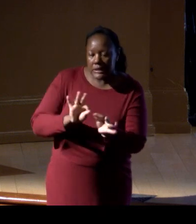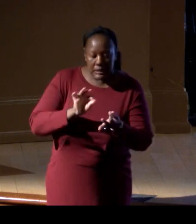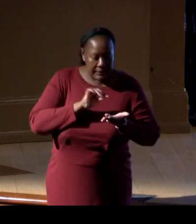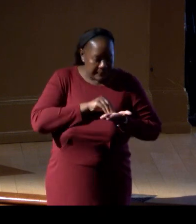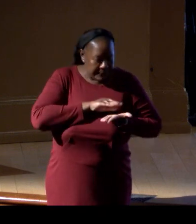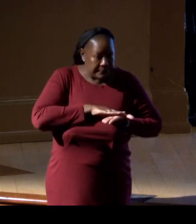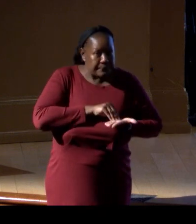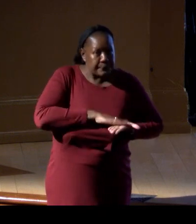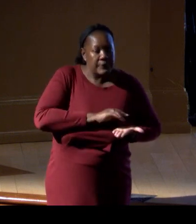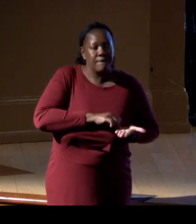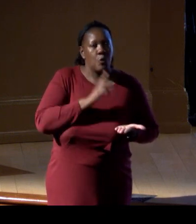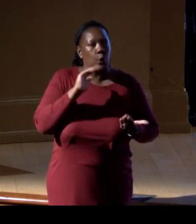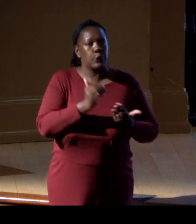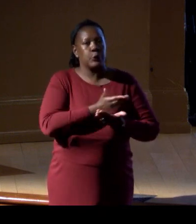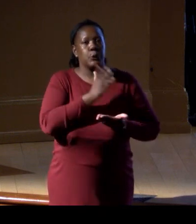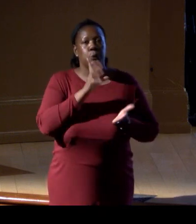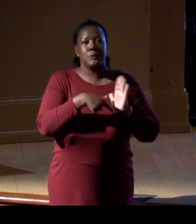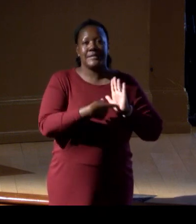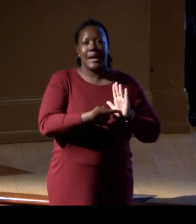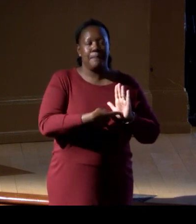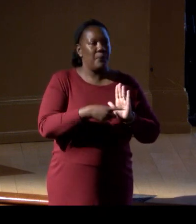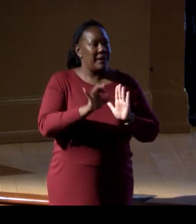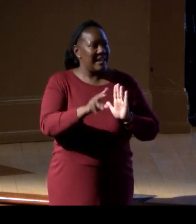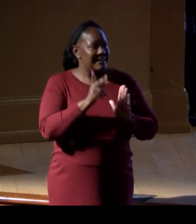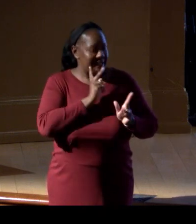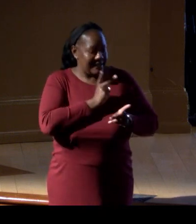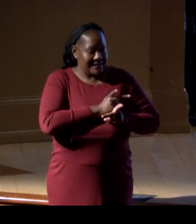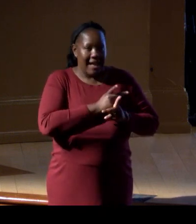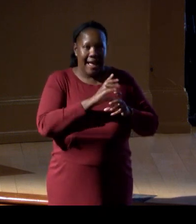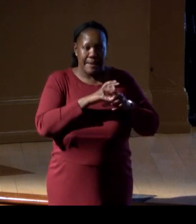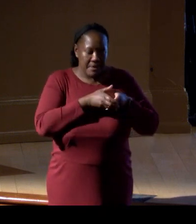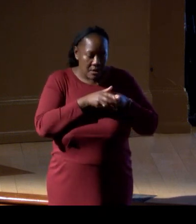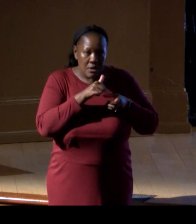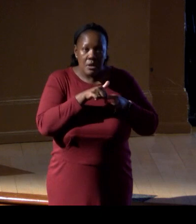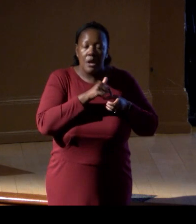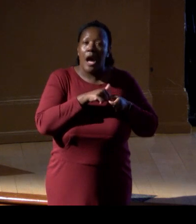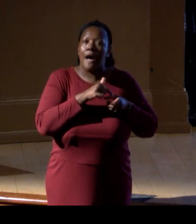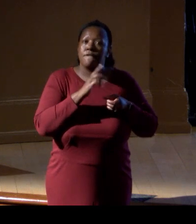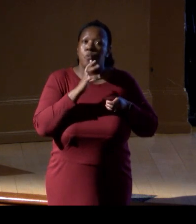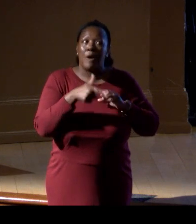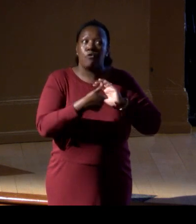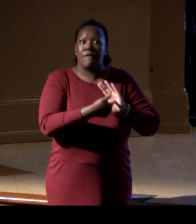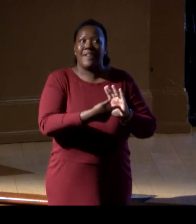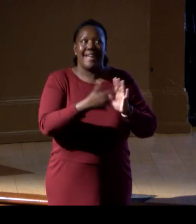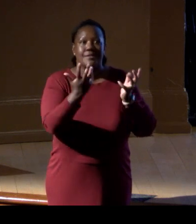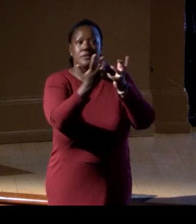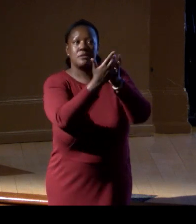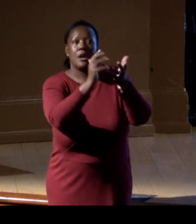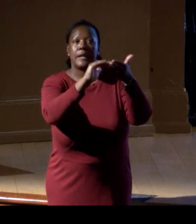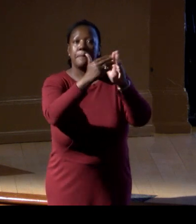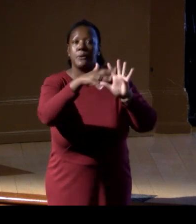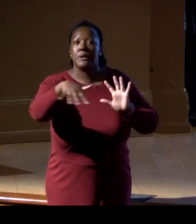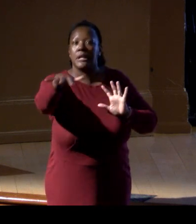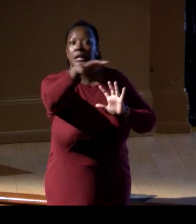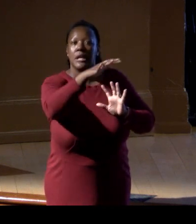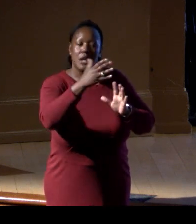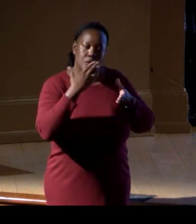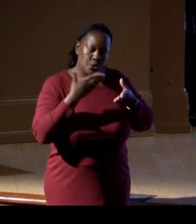These collections are time capsules of whole communities and allow for reuse and future science